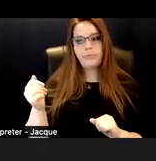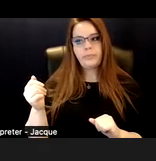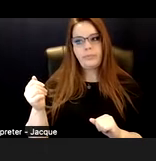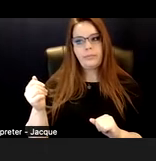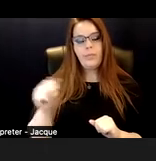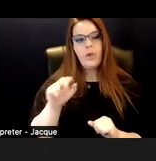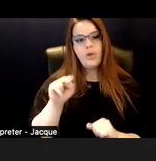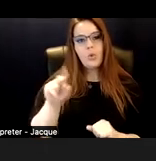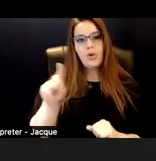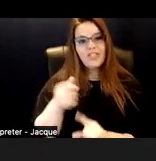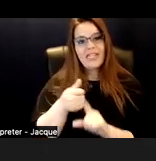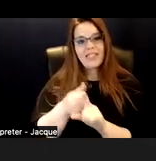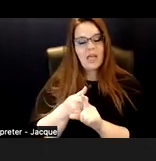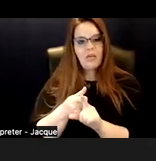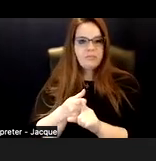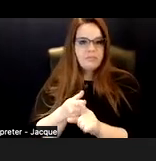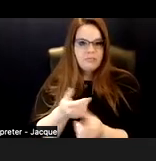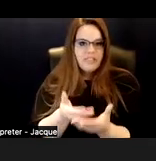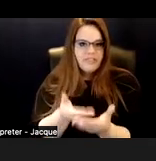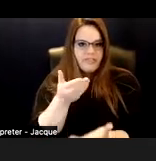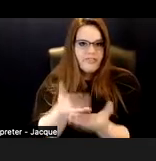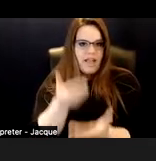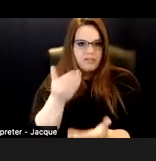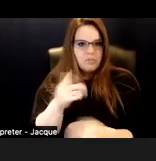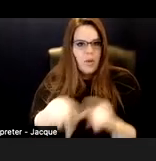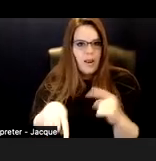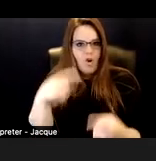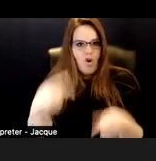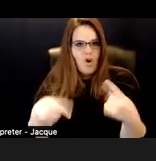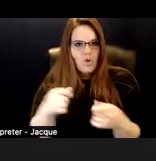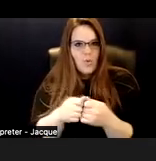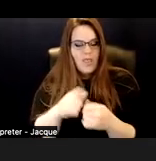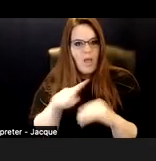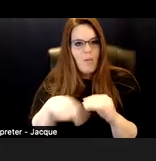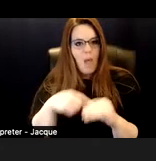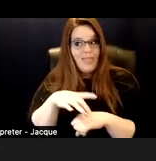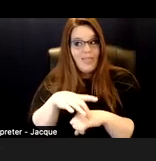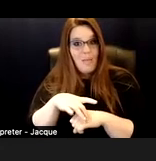an indisputable fact about the planet, the neurodiversity movement is something else again.